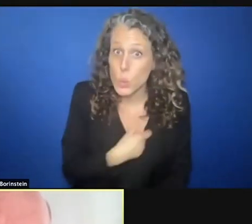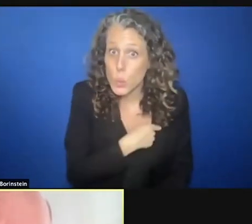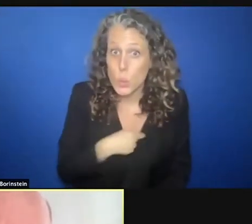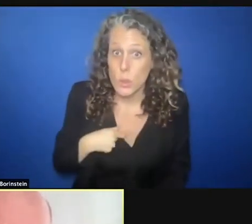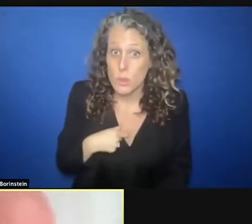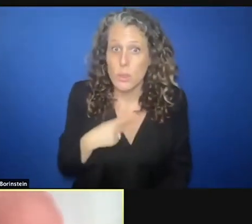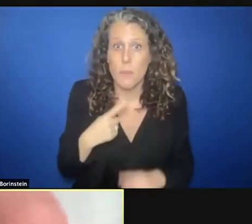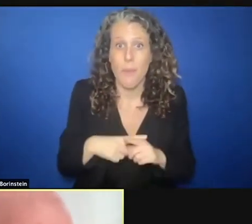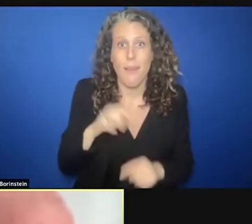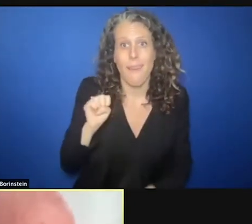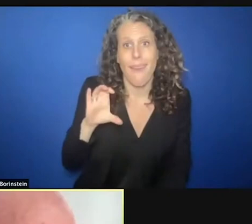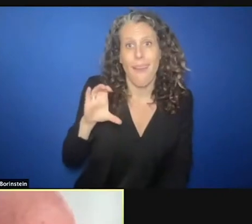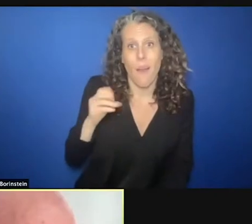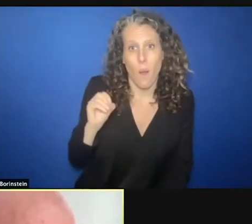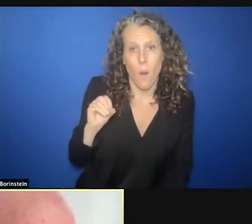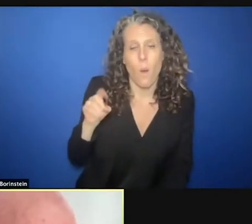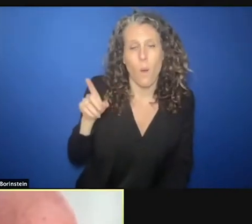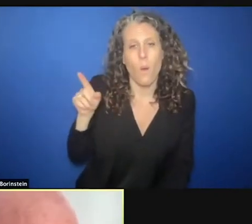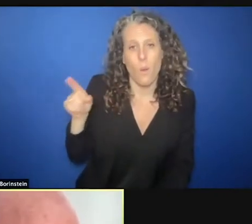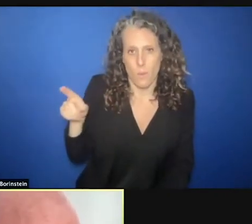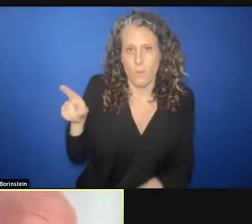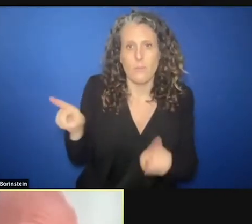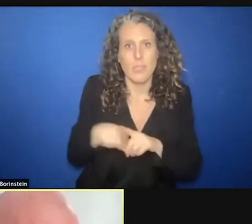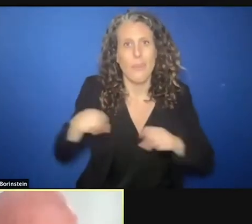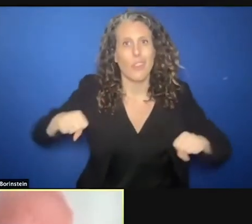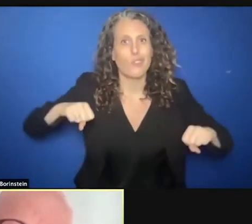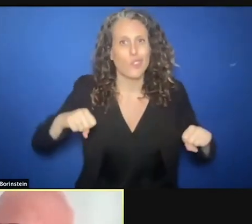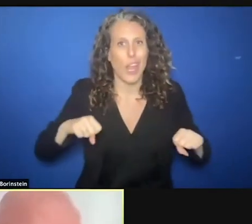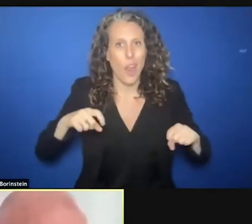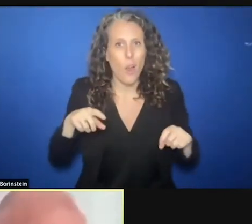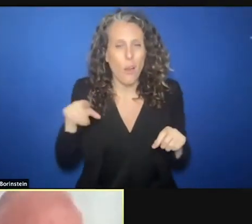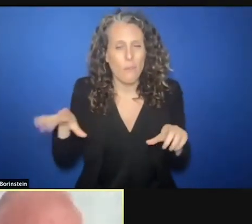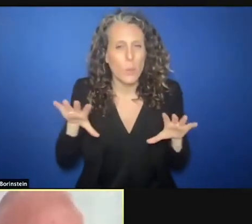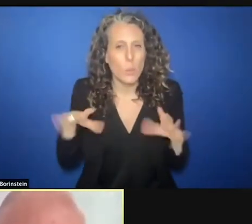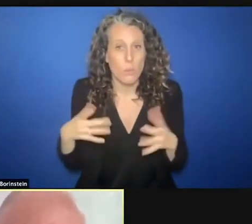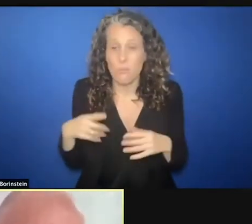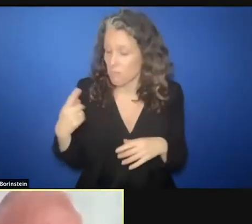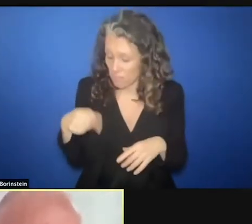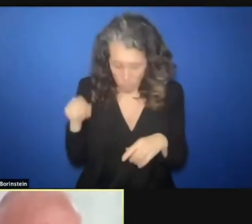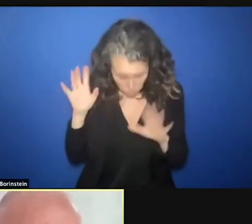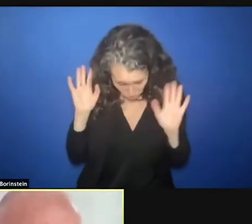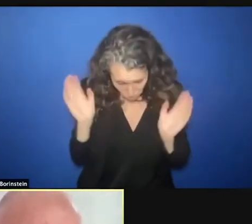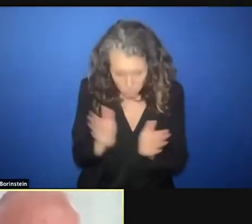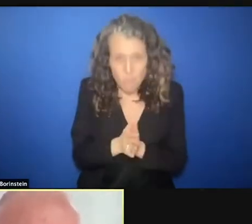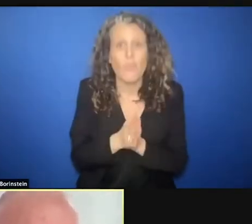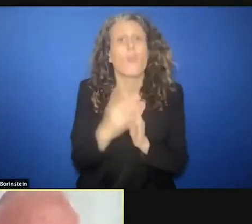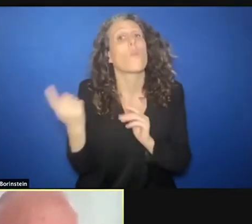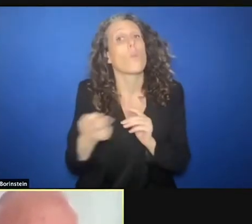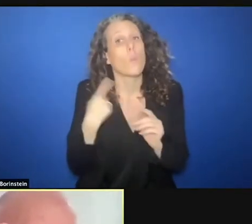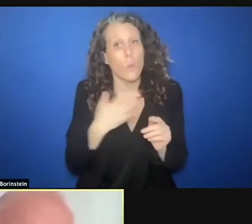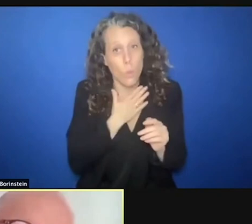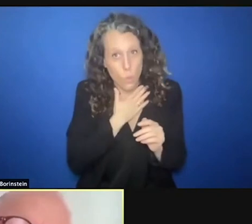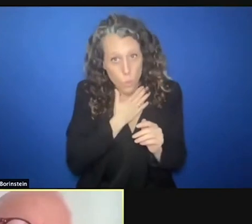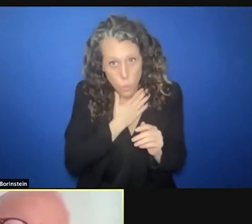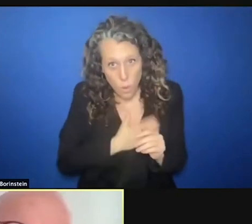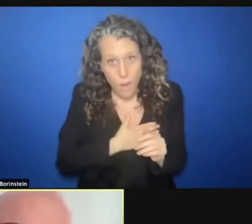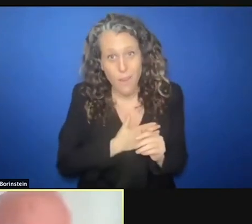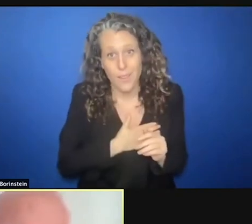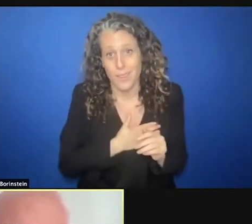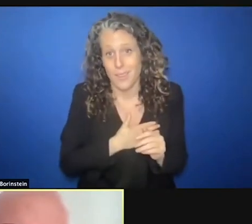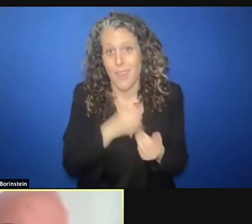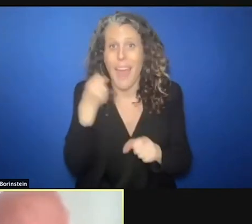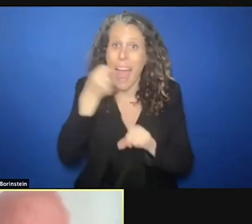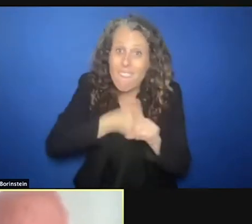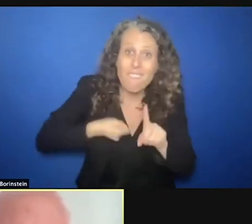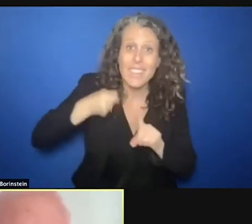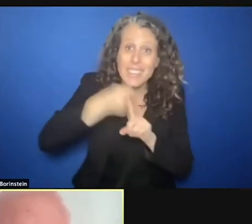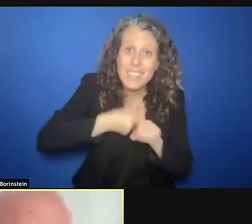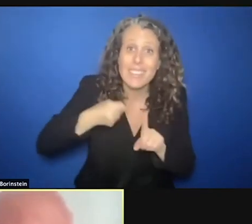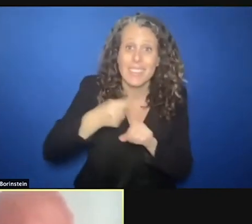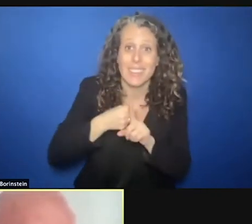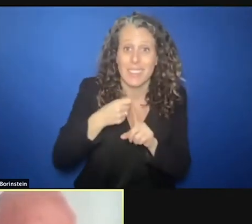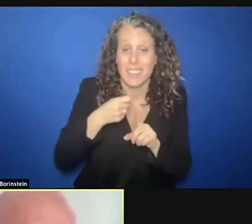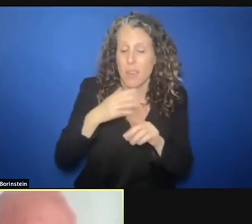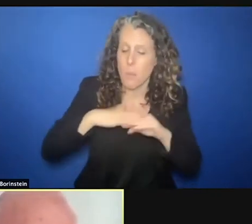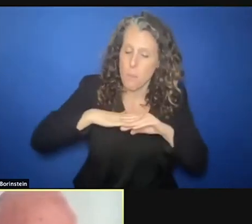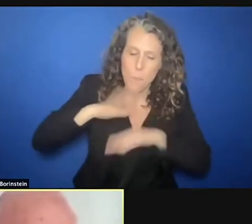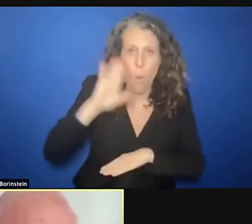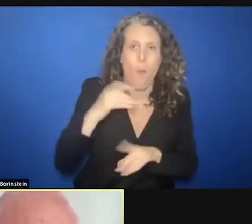is still the chair. Yes. There we want to bring this advocacy work more to bear. That